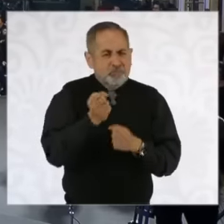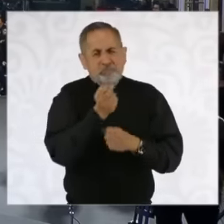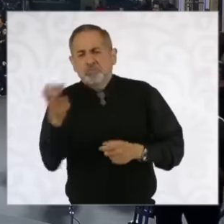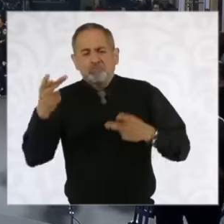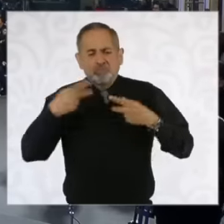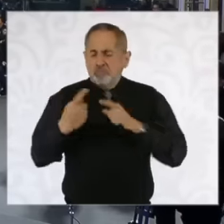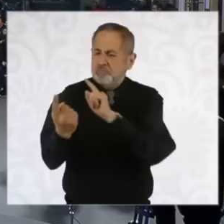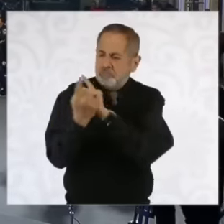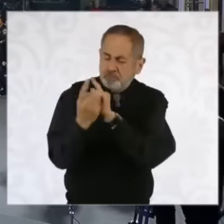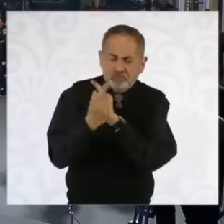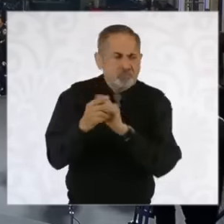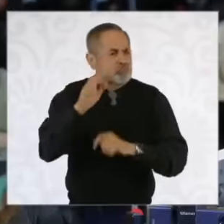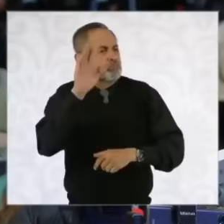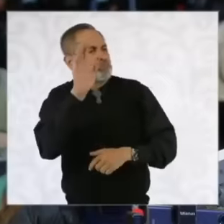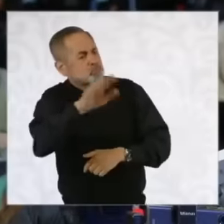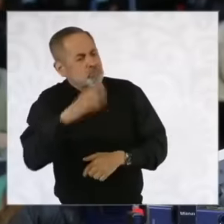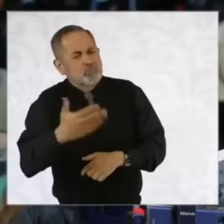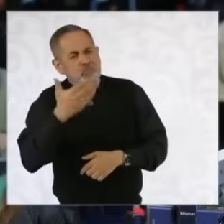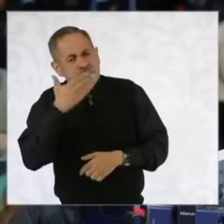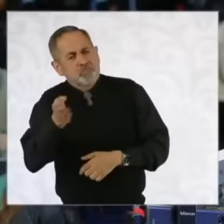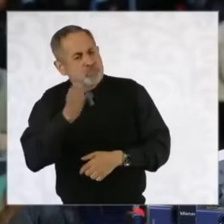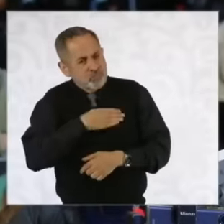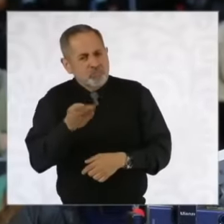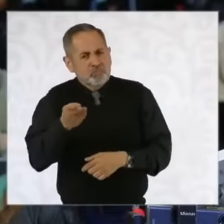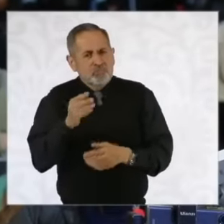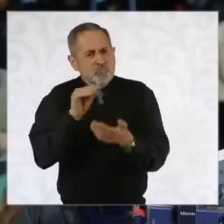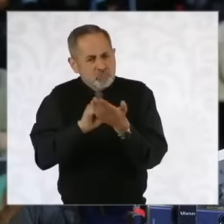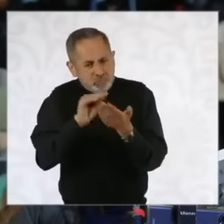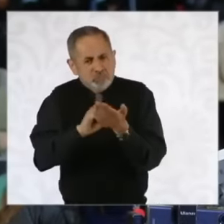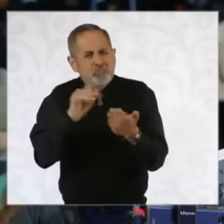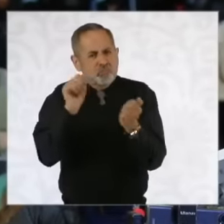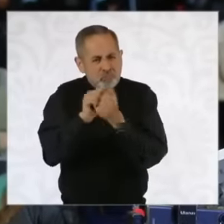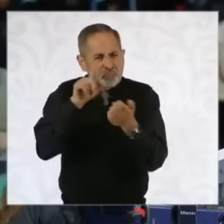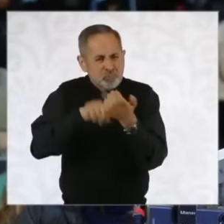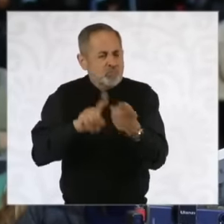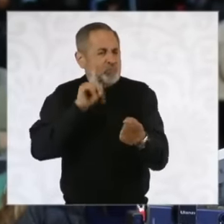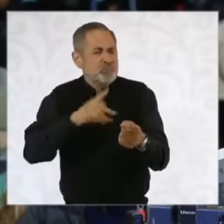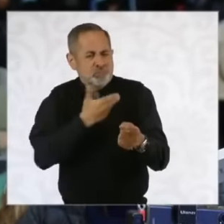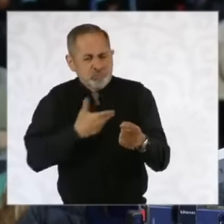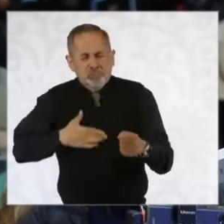greet me and say, Hey, it's good that you are now with the president like McAle, good that